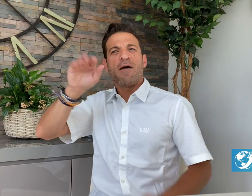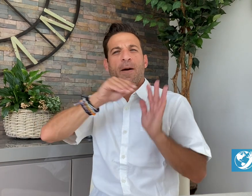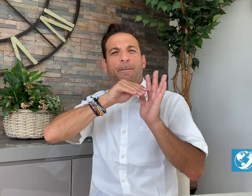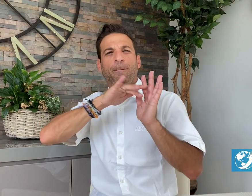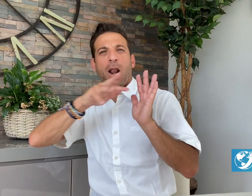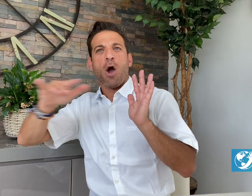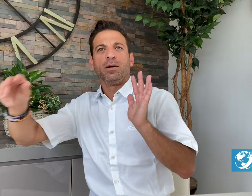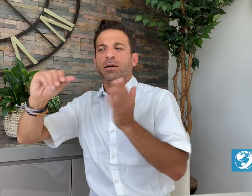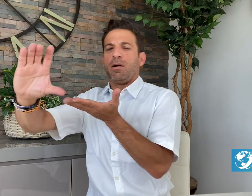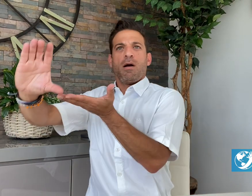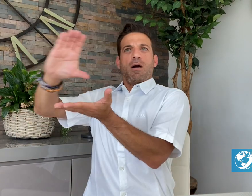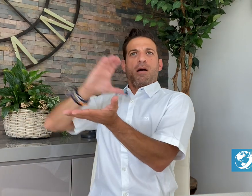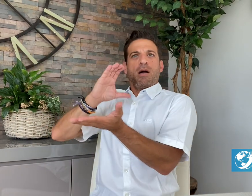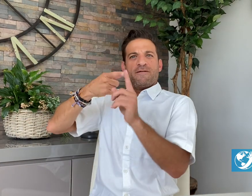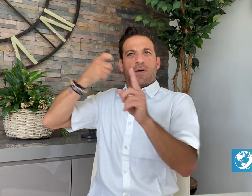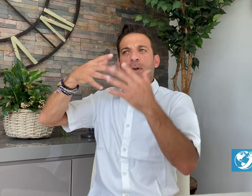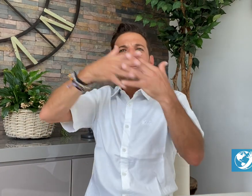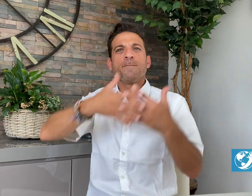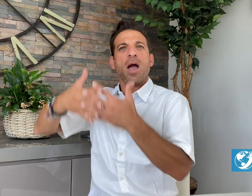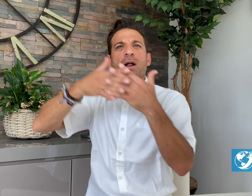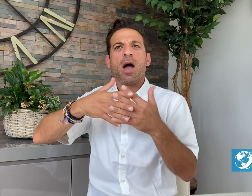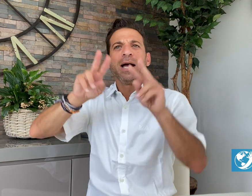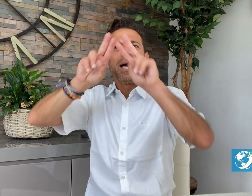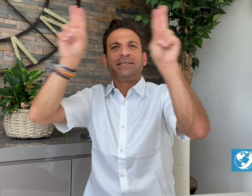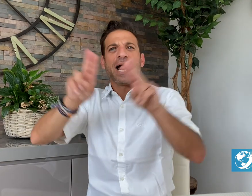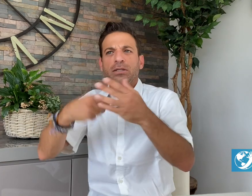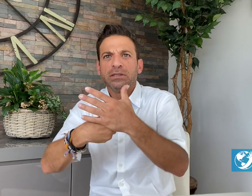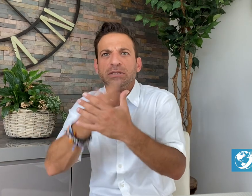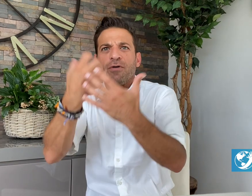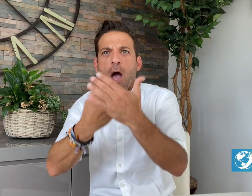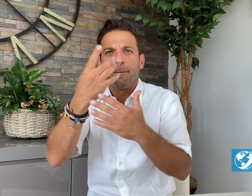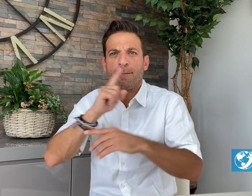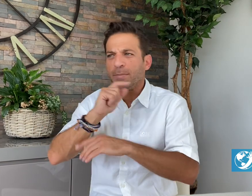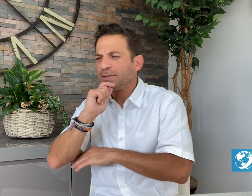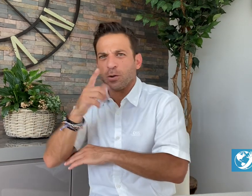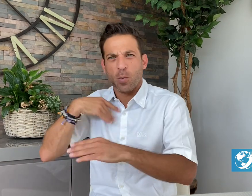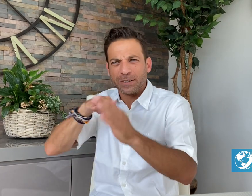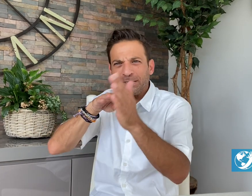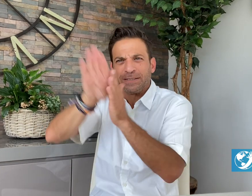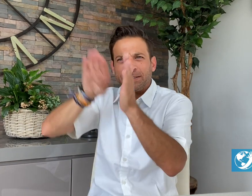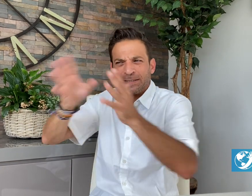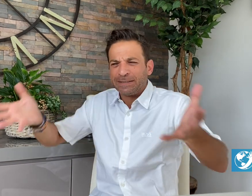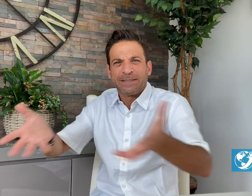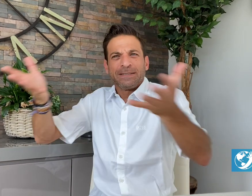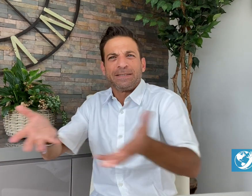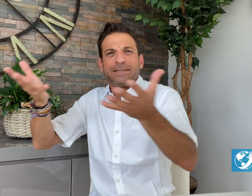on a $2.05 million grant from the United States Agency